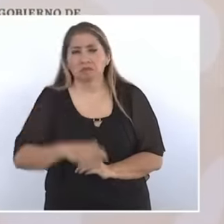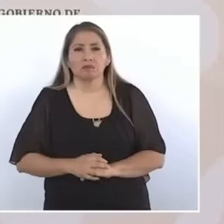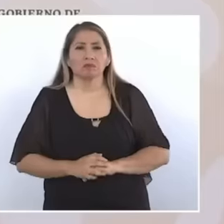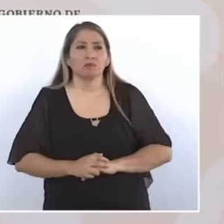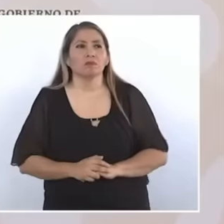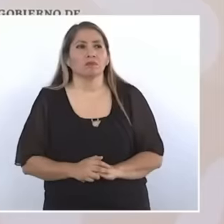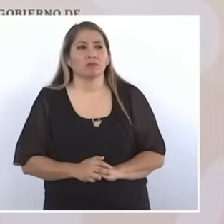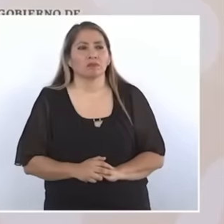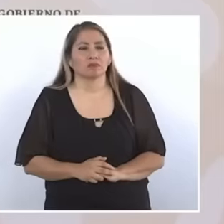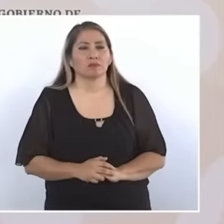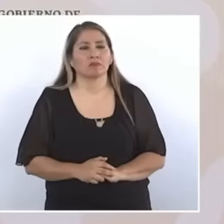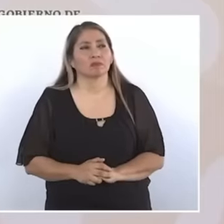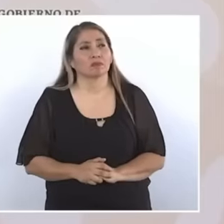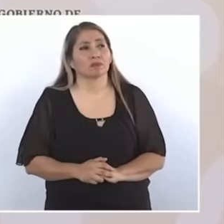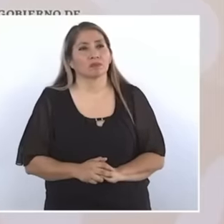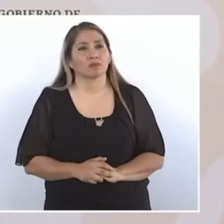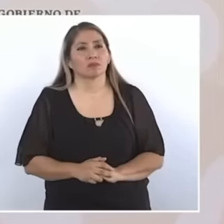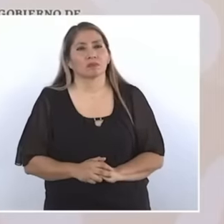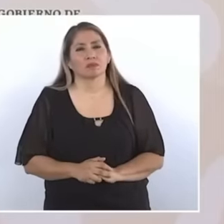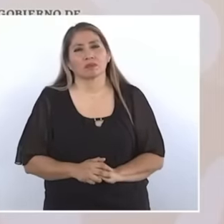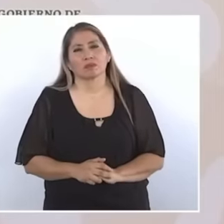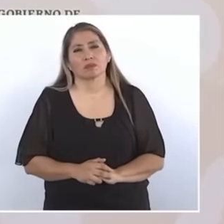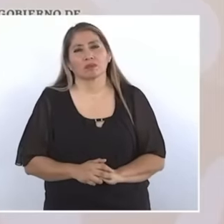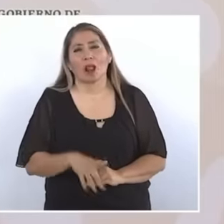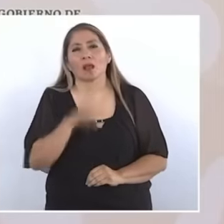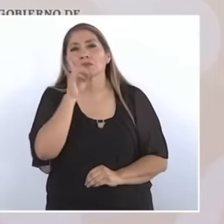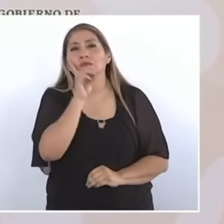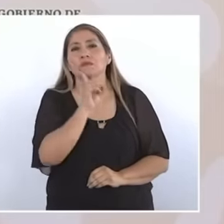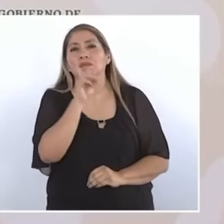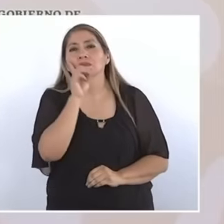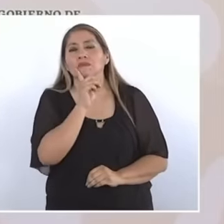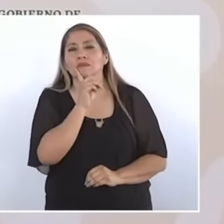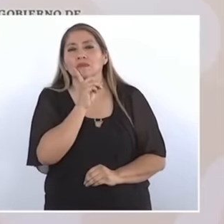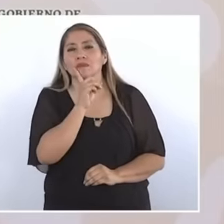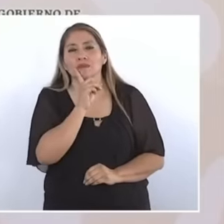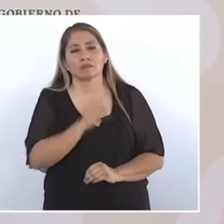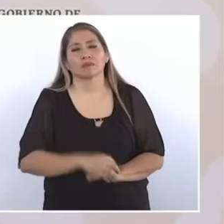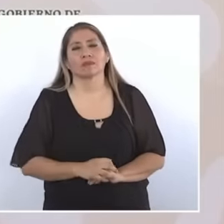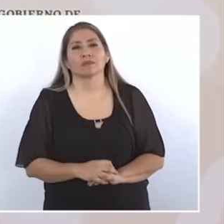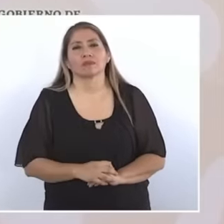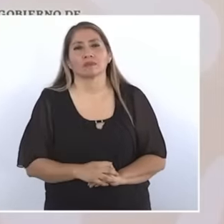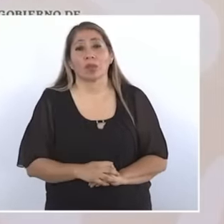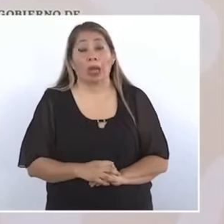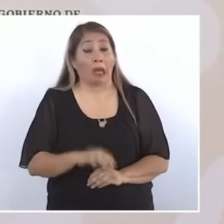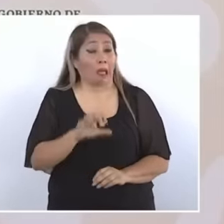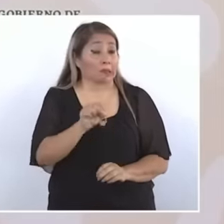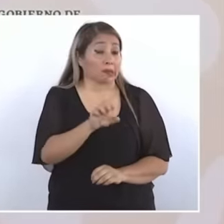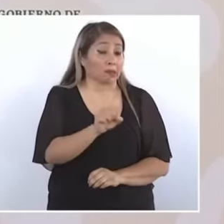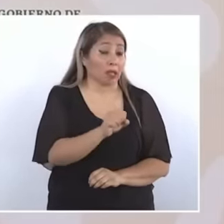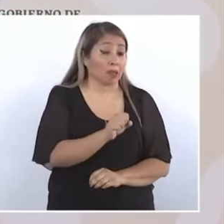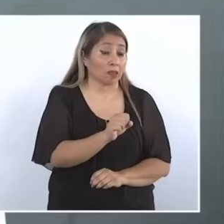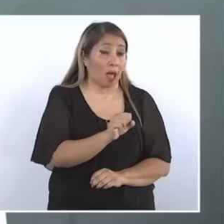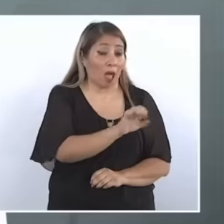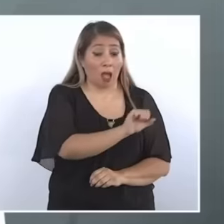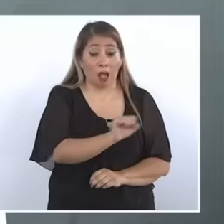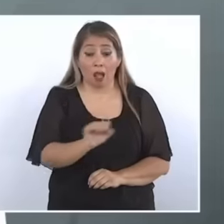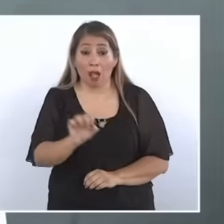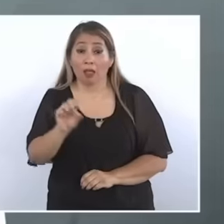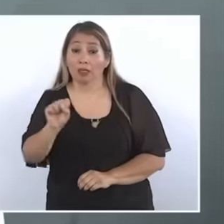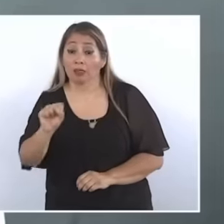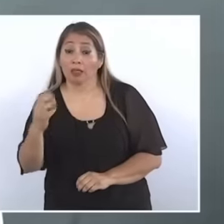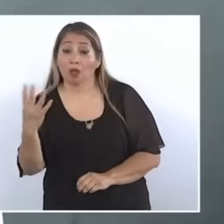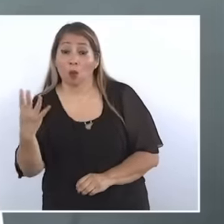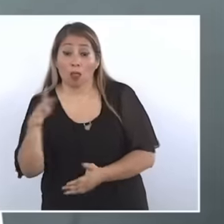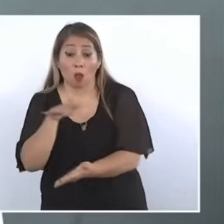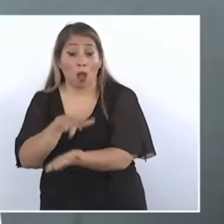fulfill that For women from 60 to 64 there will also be support, there will be